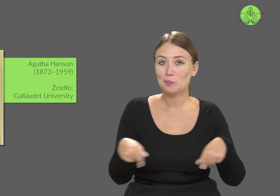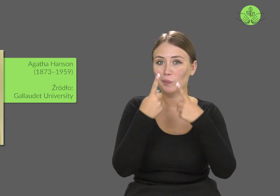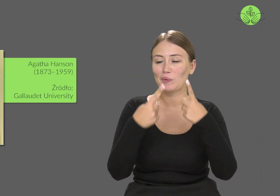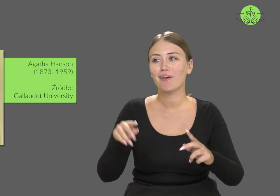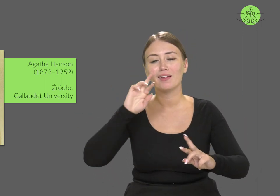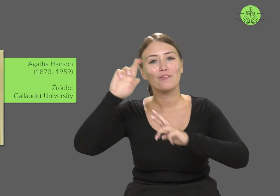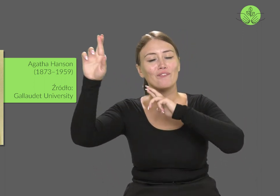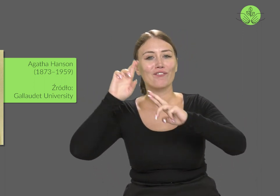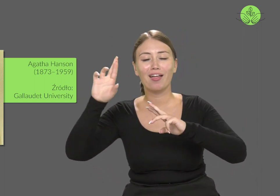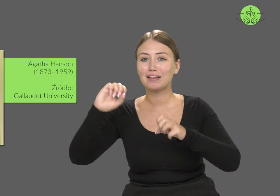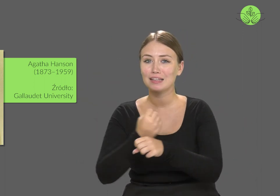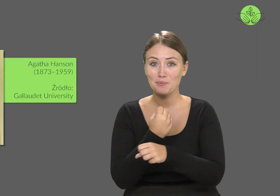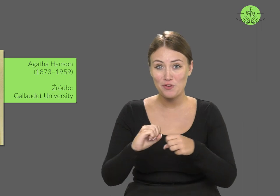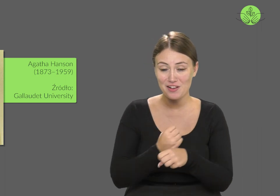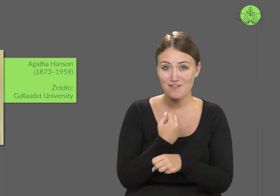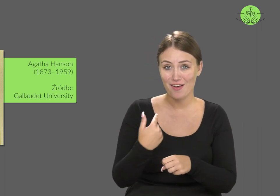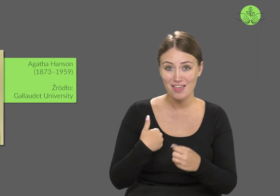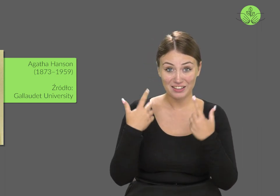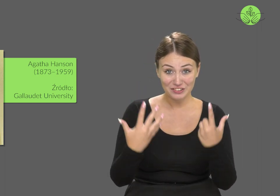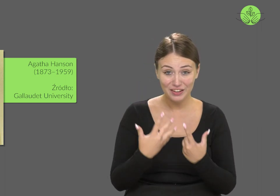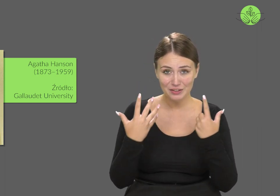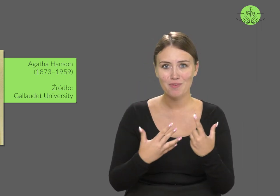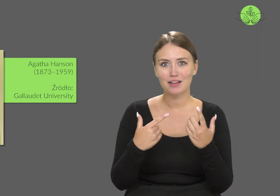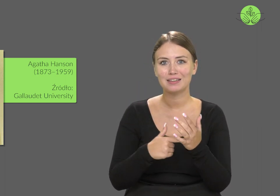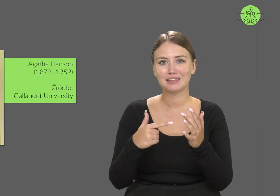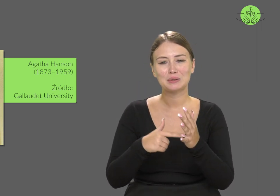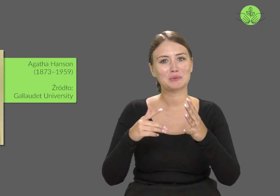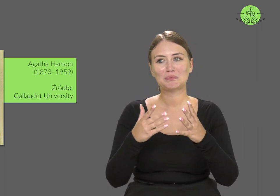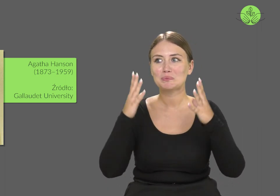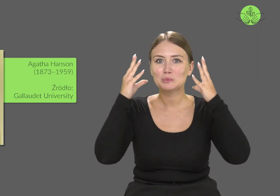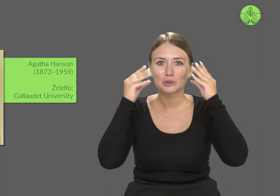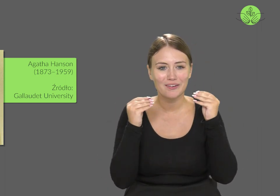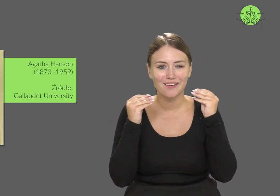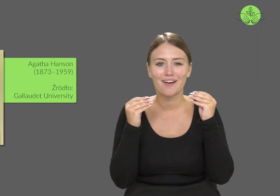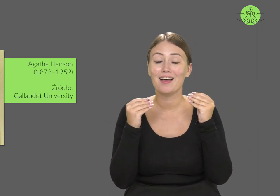"I was denied the sounds of music from the time I was 7 years old.